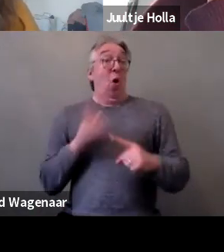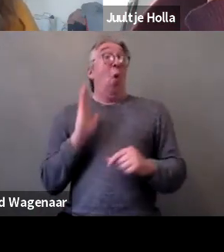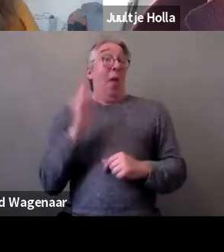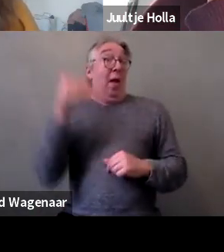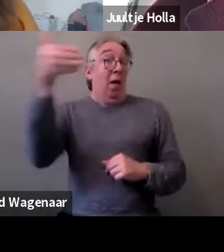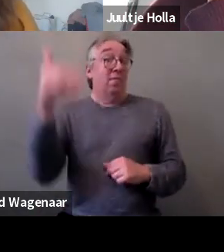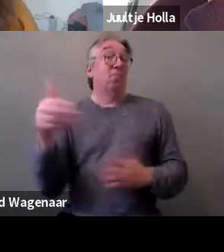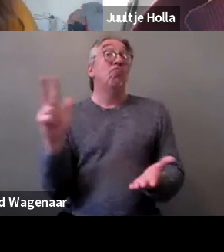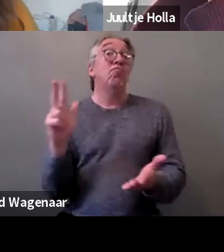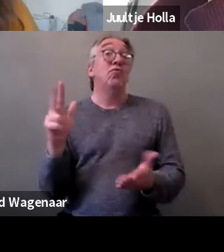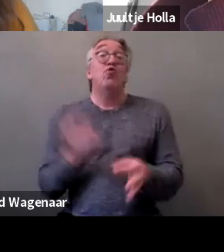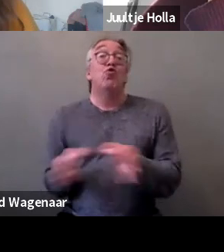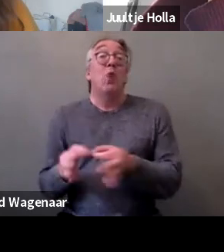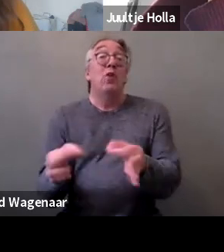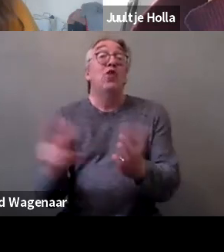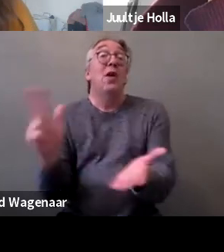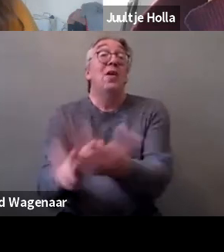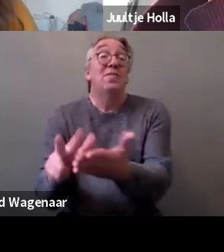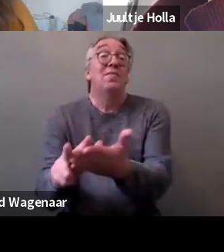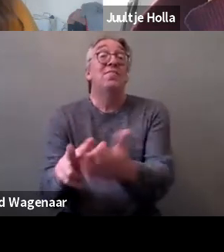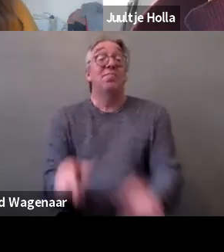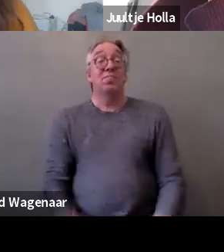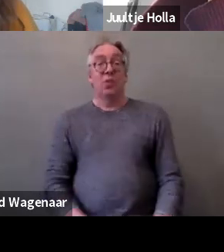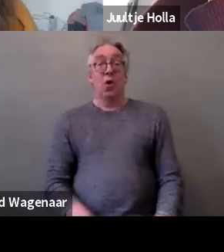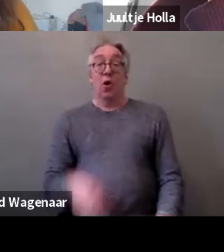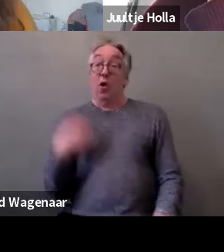For our organization it's important to work on the implementation